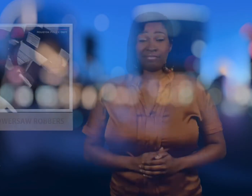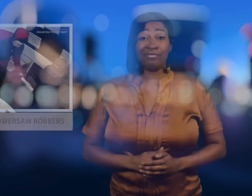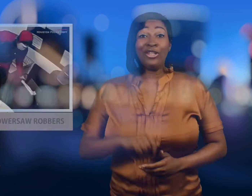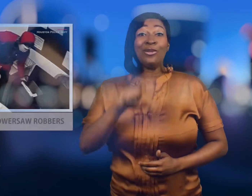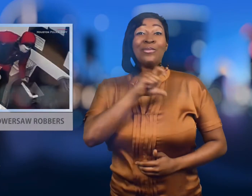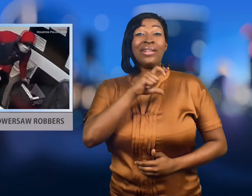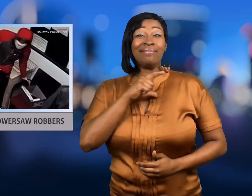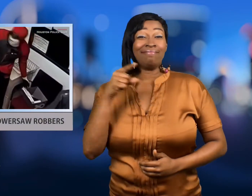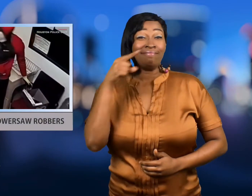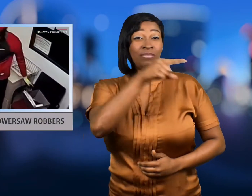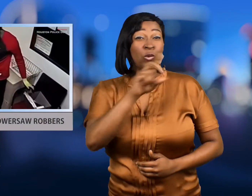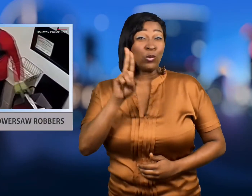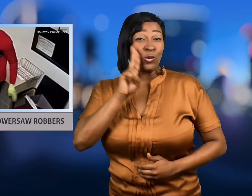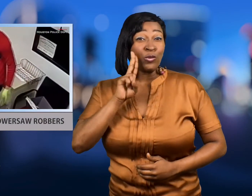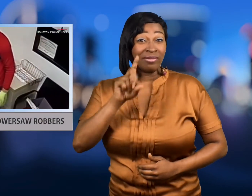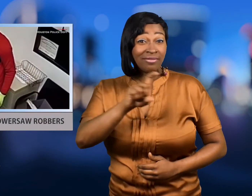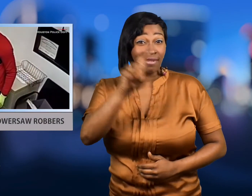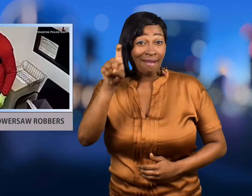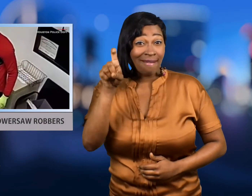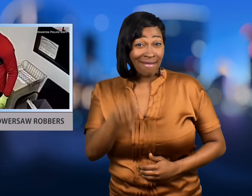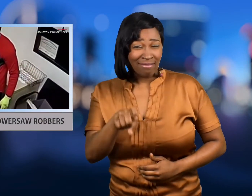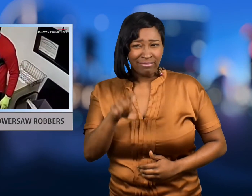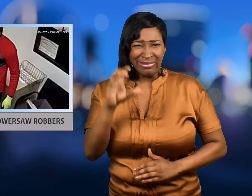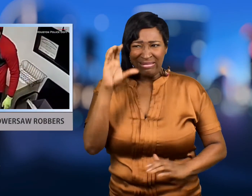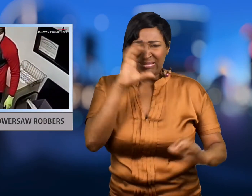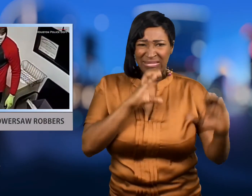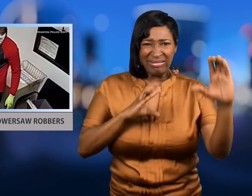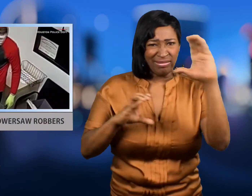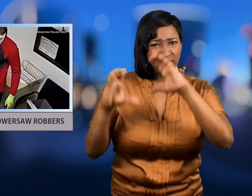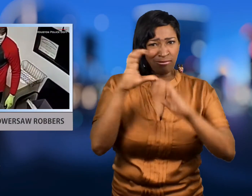Police in Houston are looking for two suspects